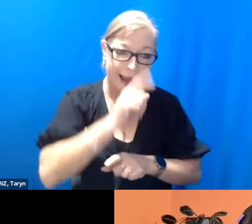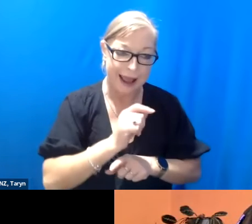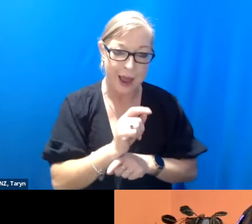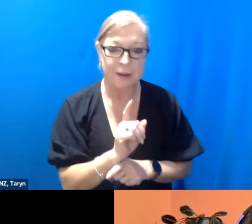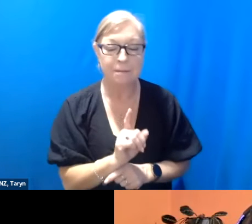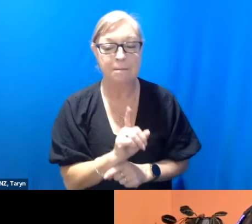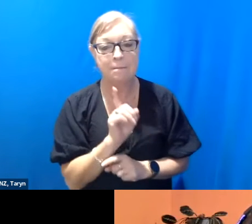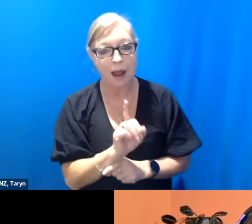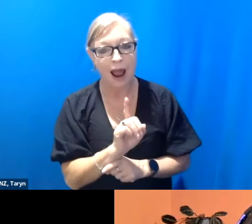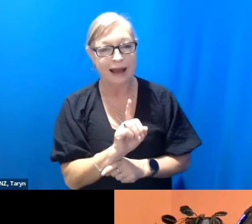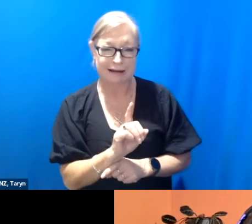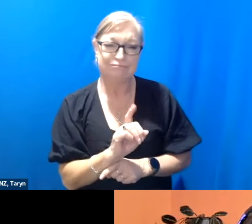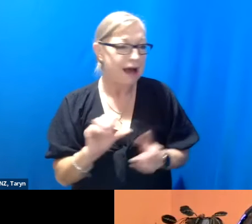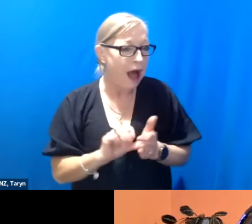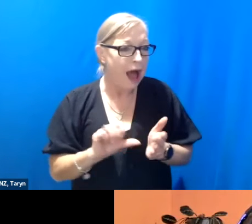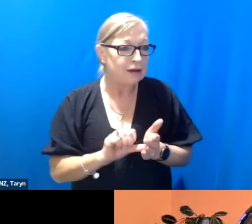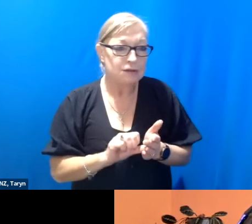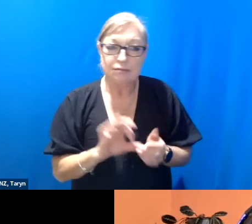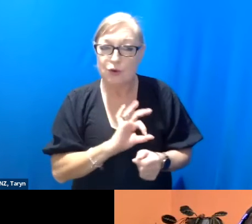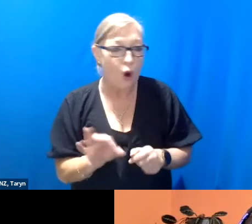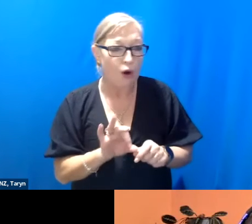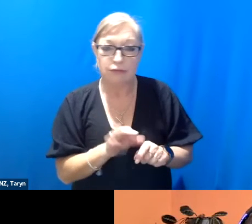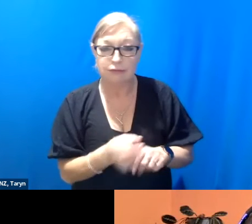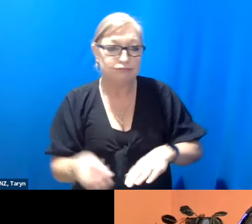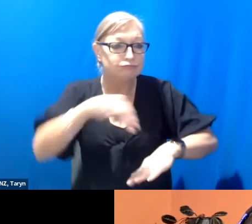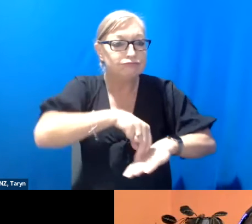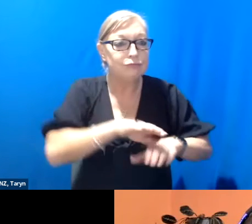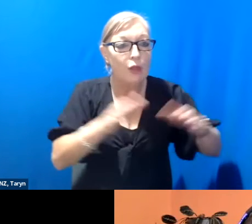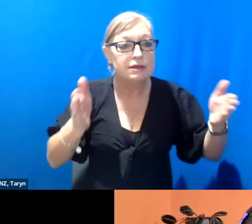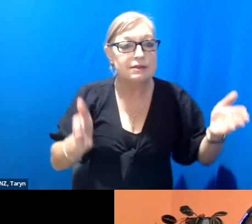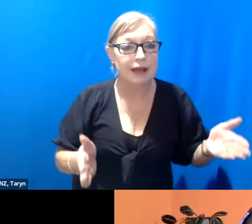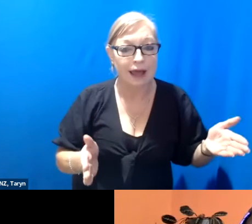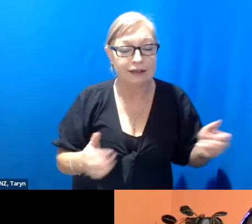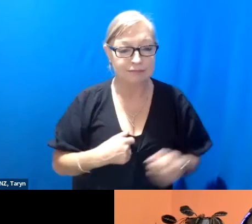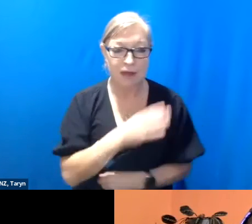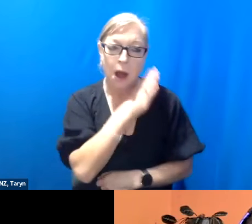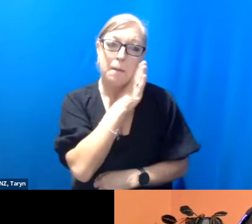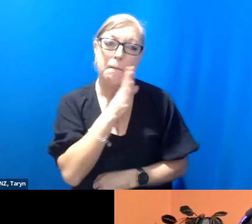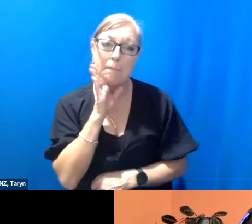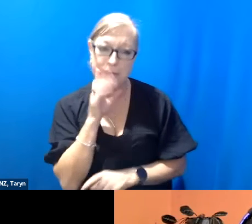difficult being off the stage and I'm missing that, that's taking quite a while to come back.